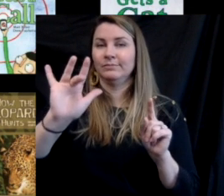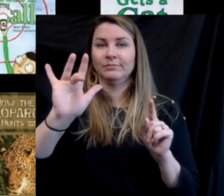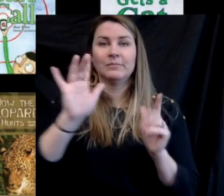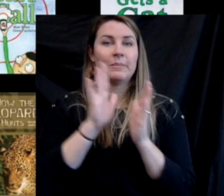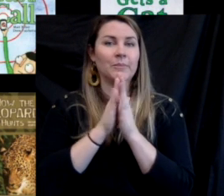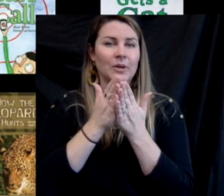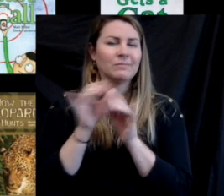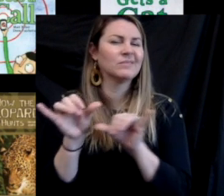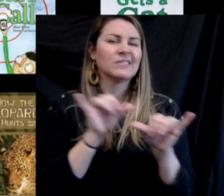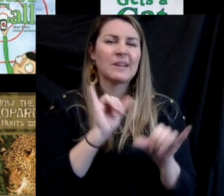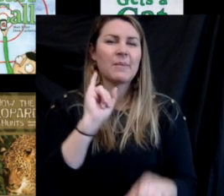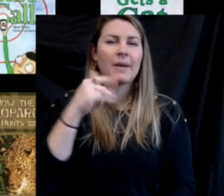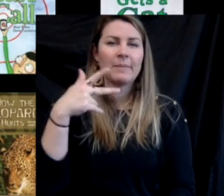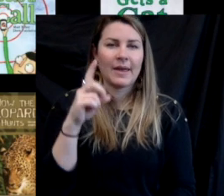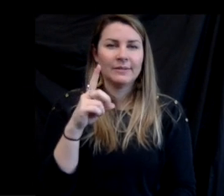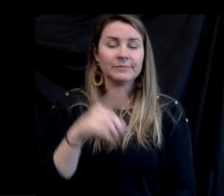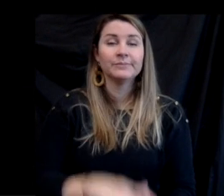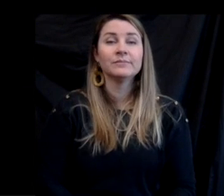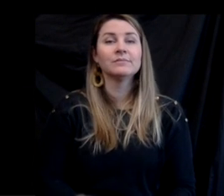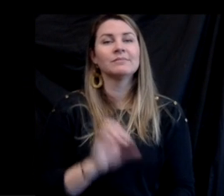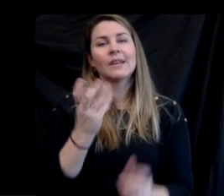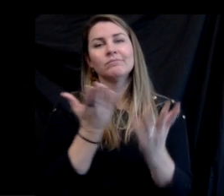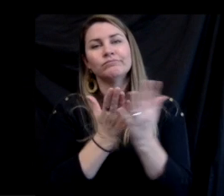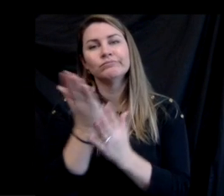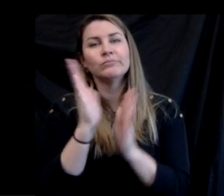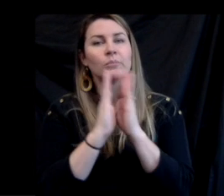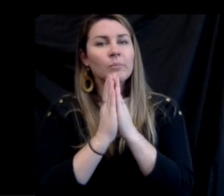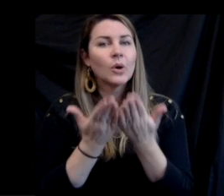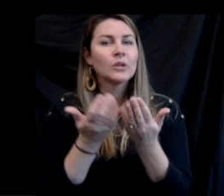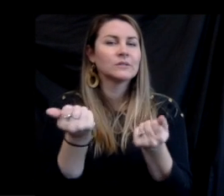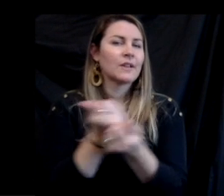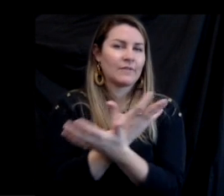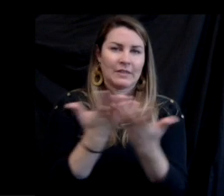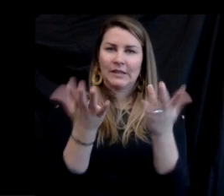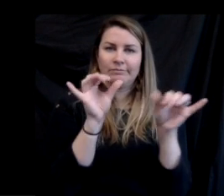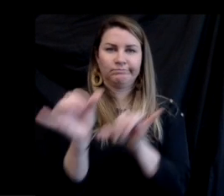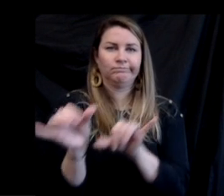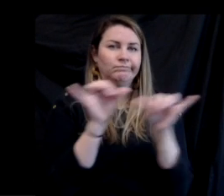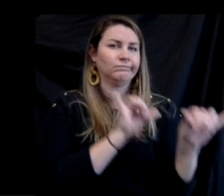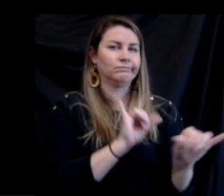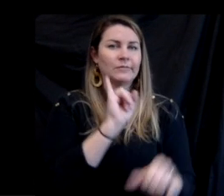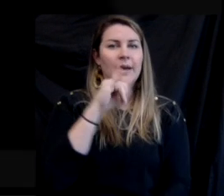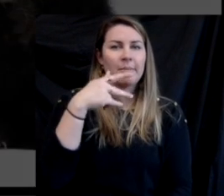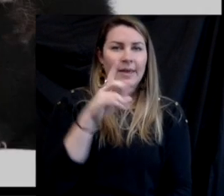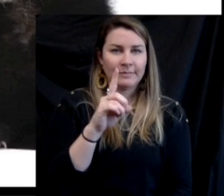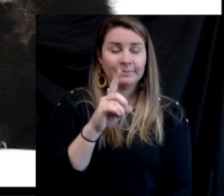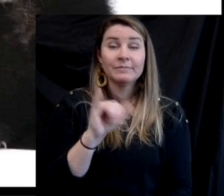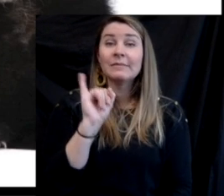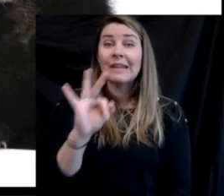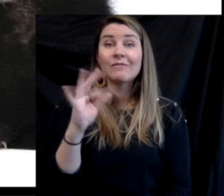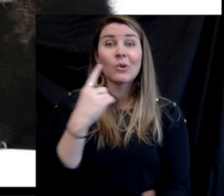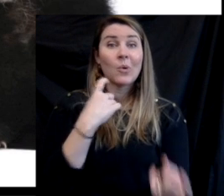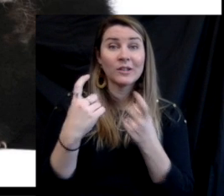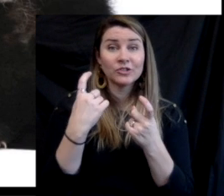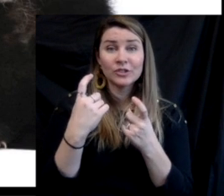a book just like on the ipad. From there you can scroll through the books everything is the same.